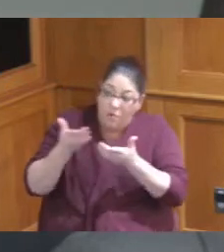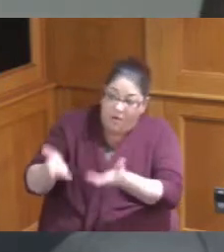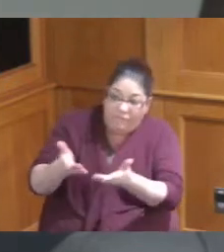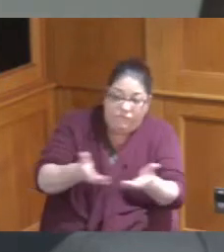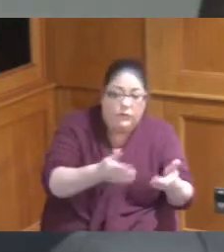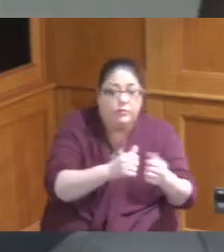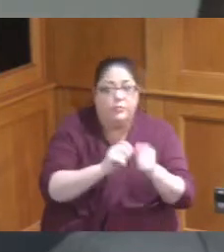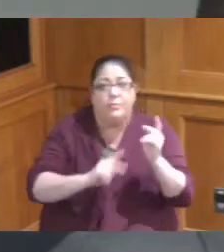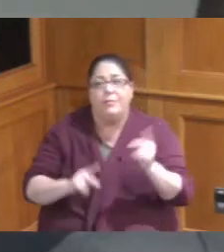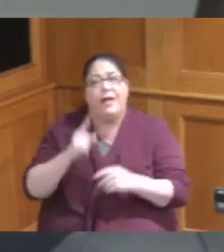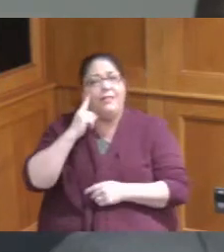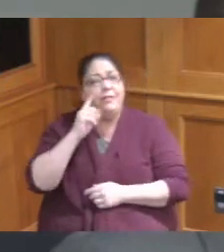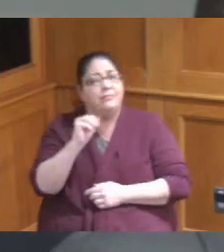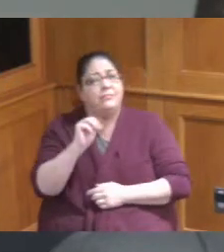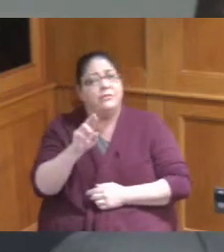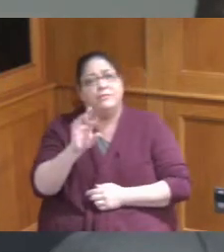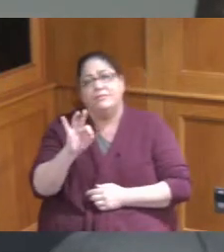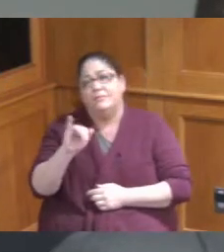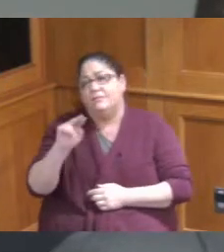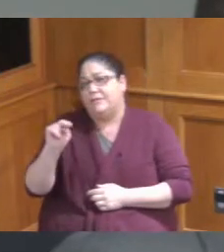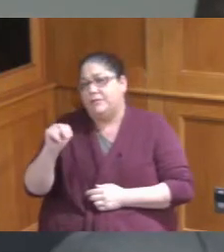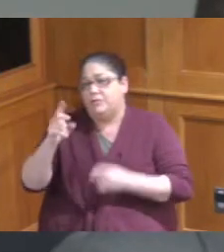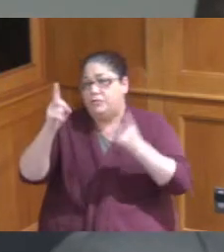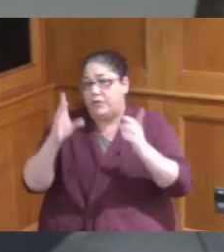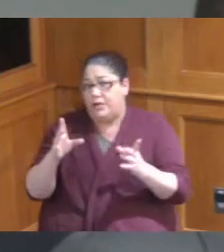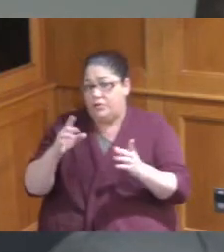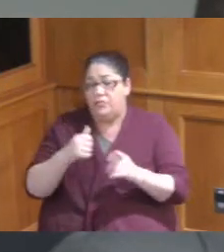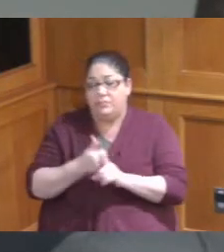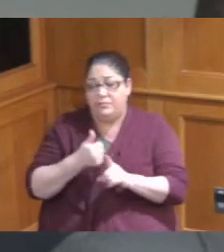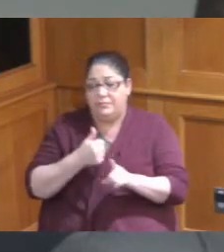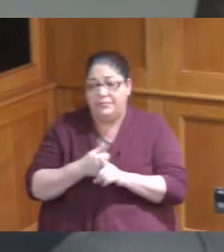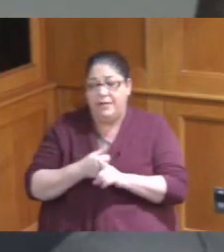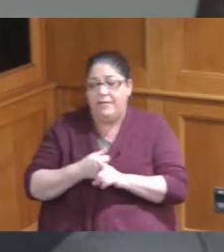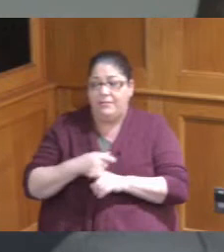saying when he was here was that the funding to your point Commissioner the funding that he was